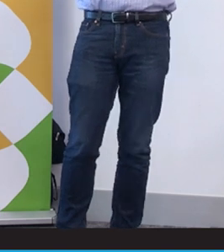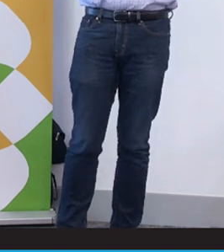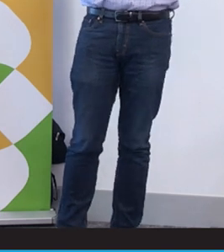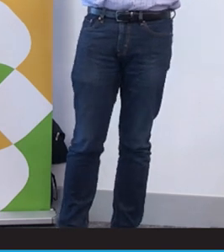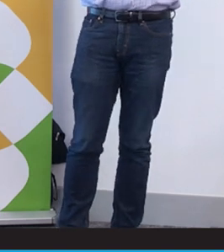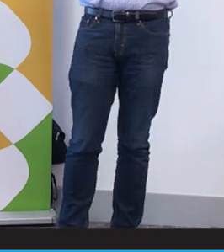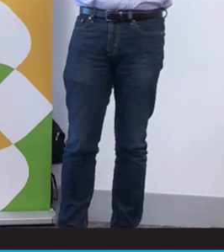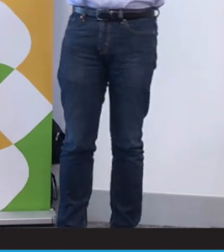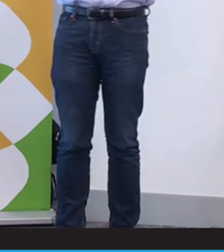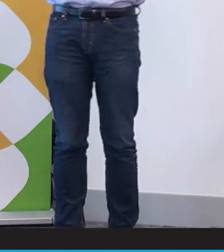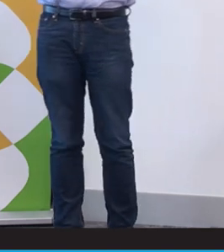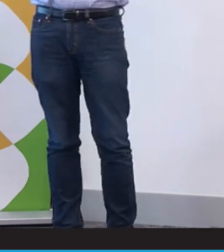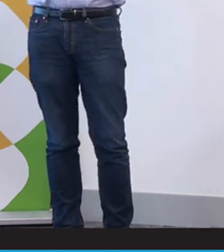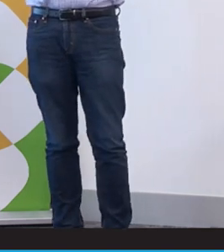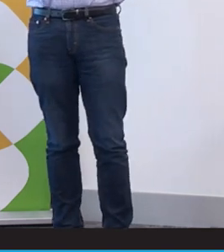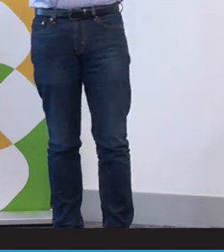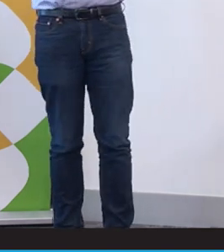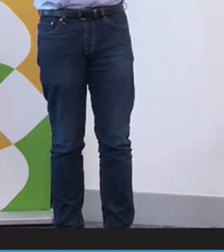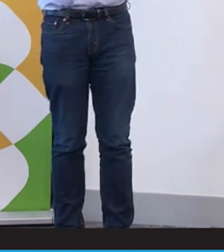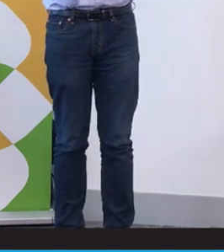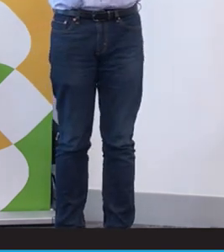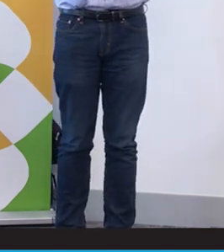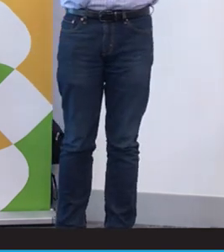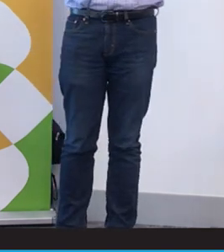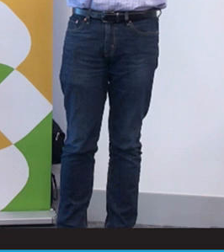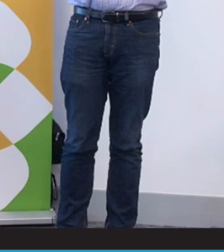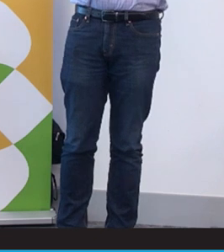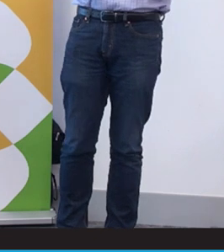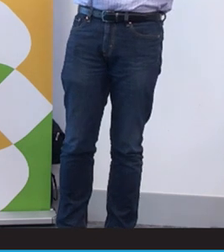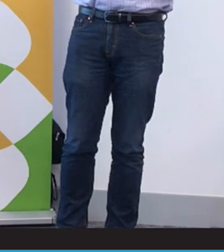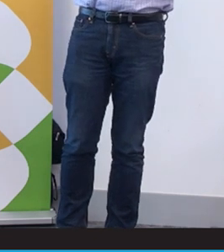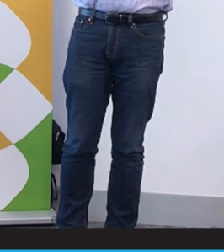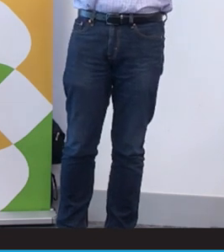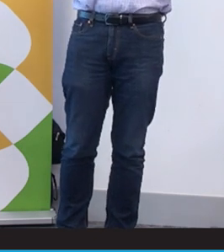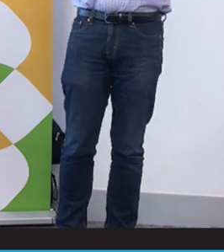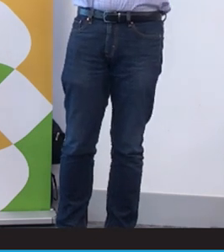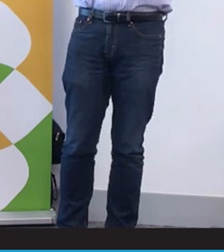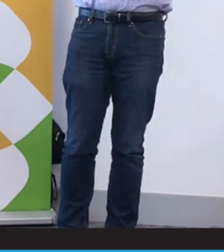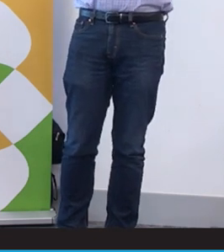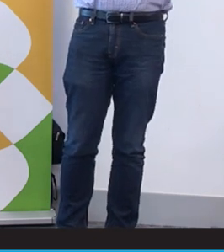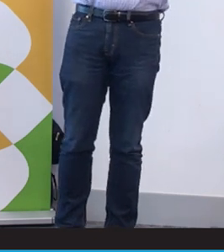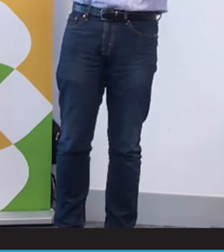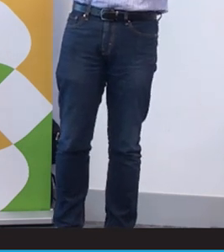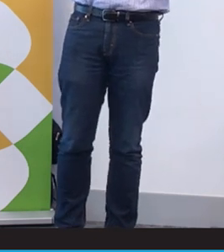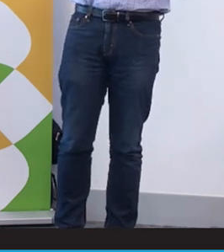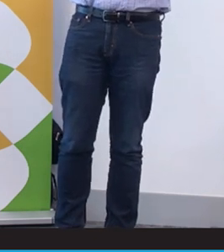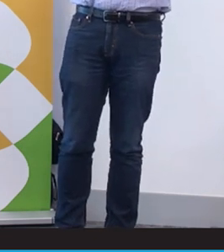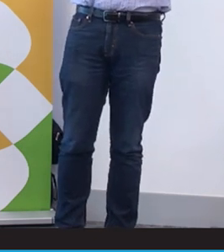it's a different way to frame it, not just to see things as a cost. I have to book an interpreter. I've got to give deaf person an X access. But the flip